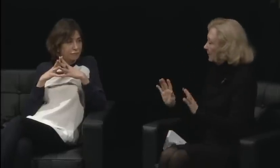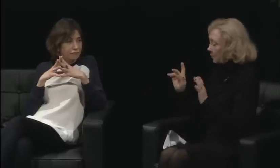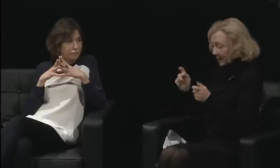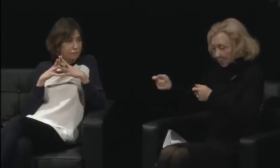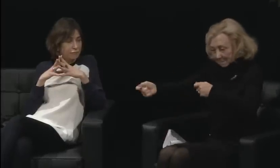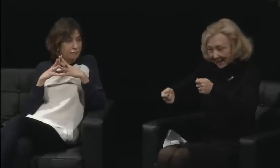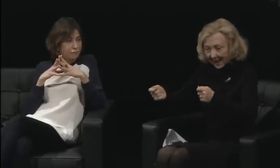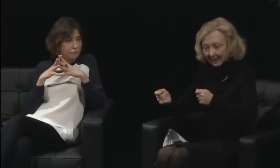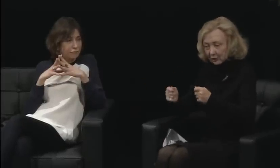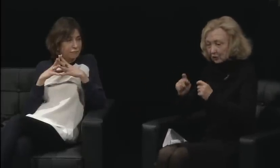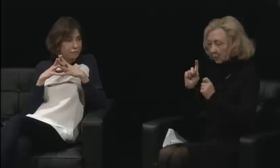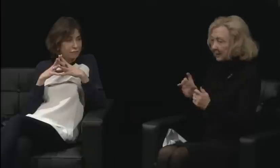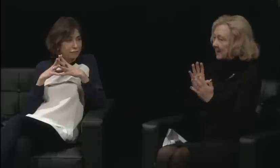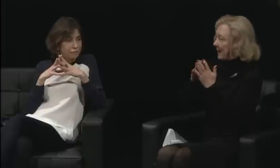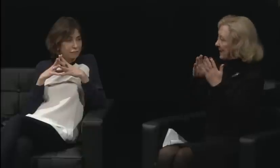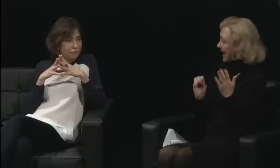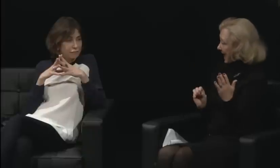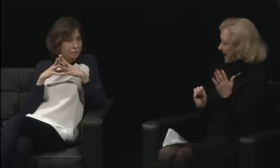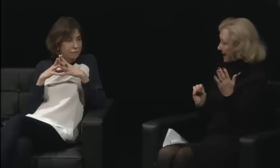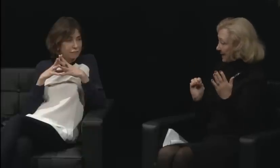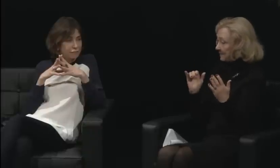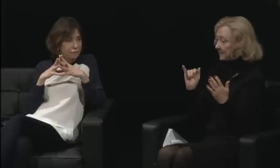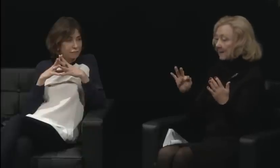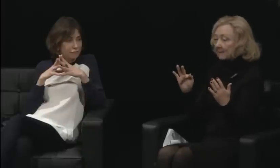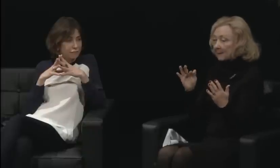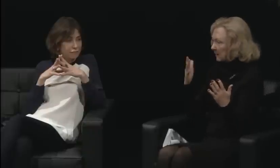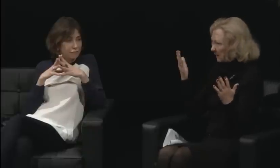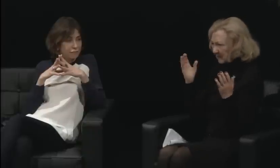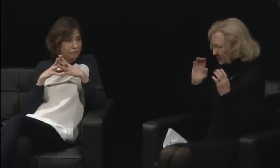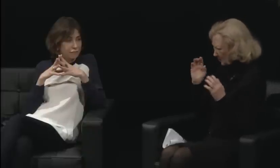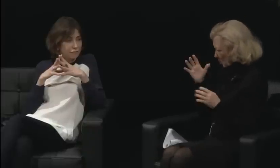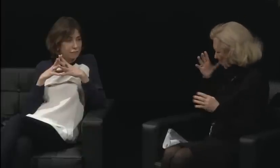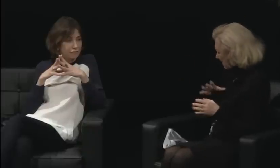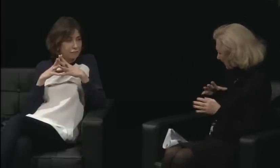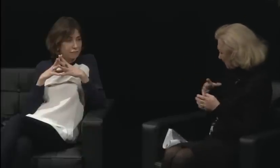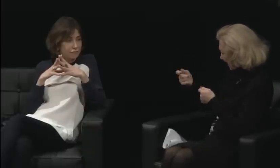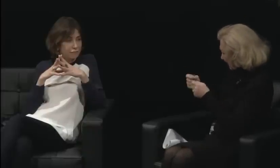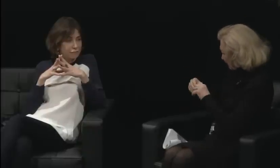She talked about what many of us didn't want to talk about in public. I remember her first art show.